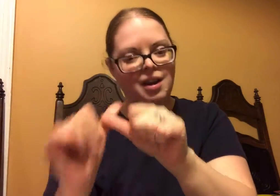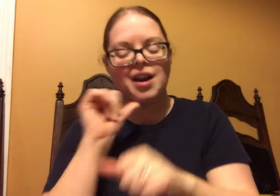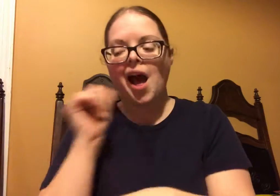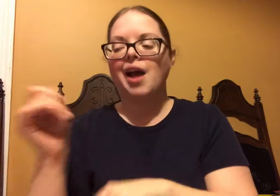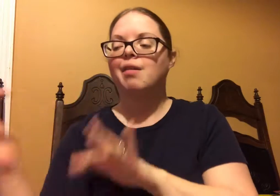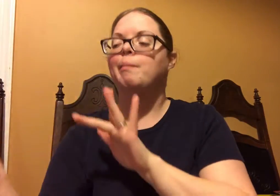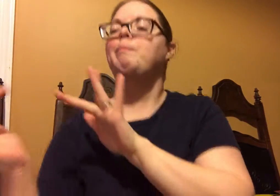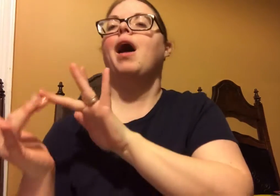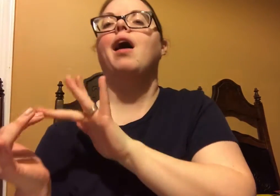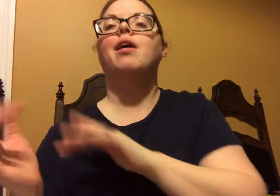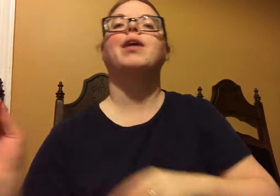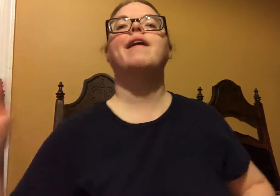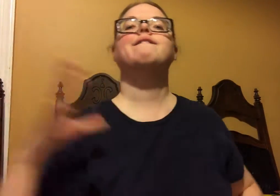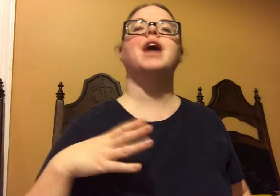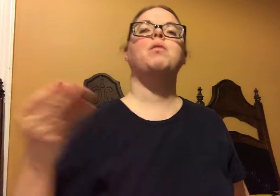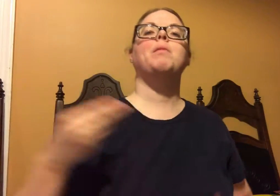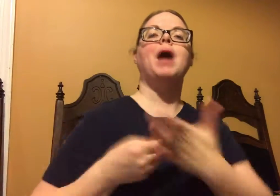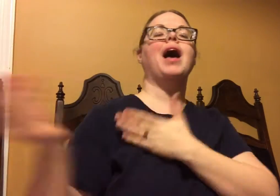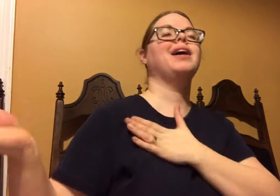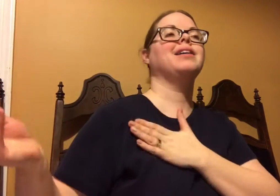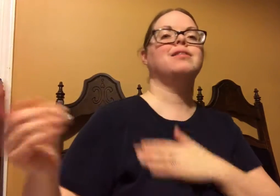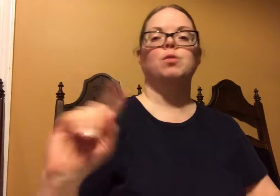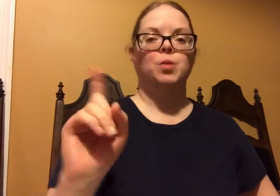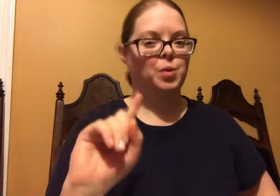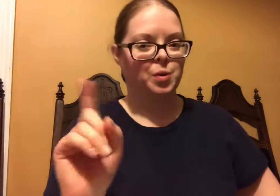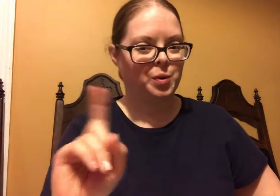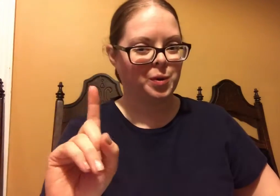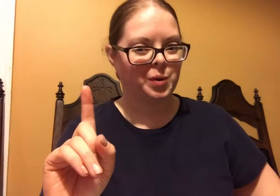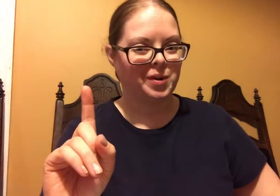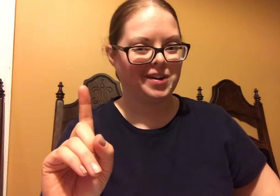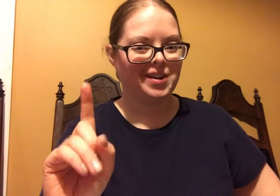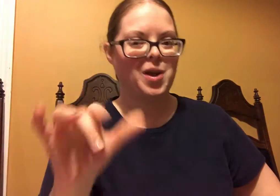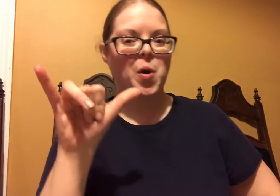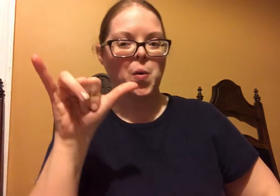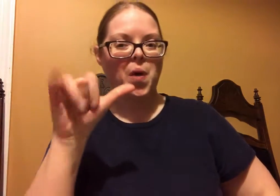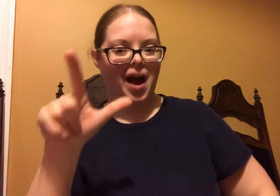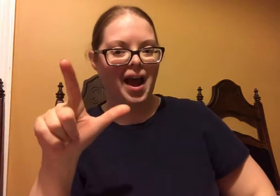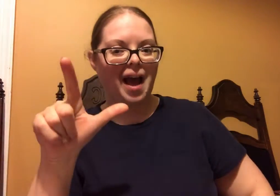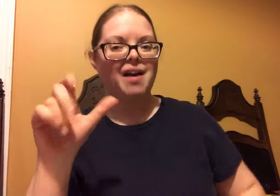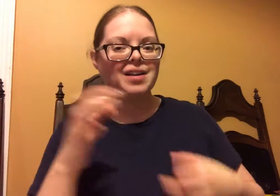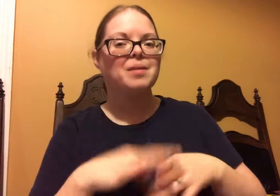They're not like, oh yeah ok you're good, we'll buy from you.